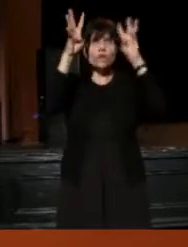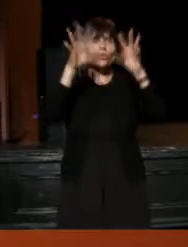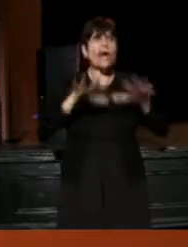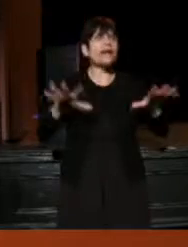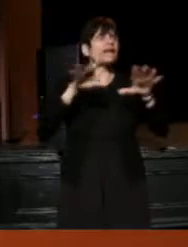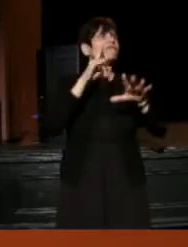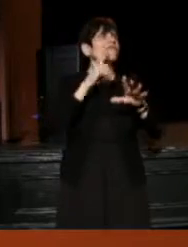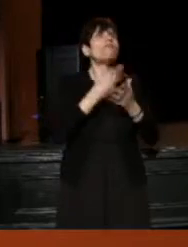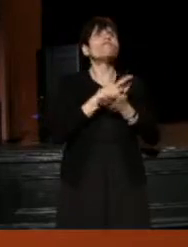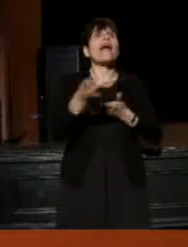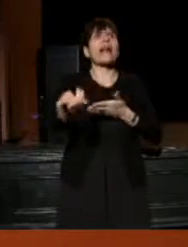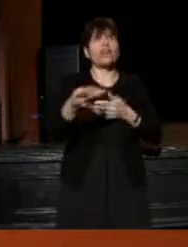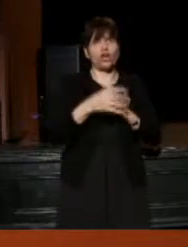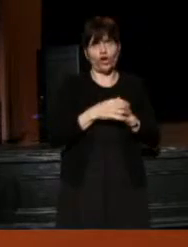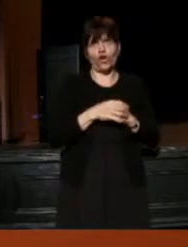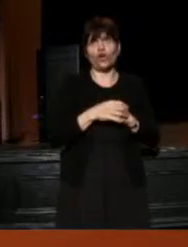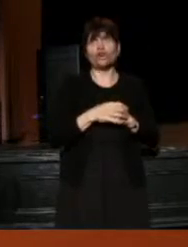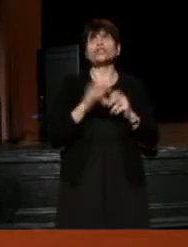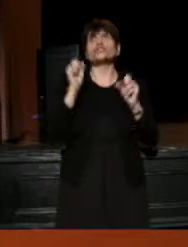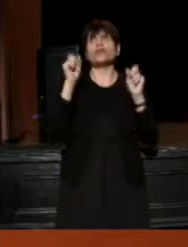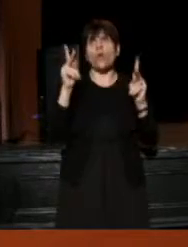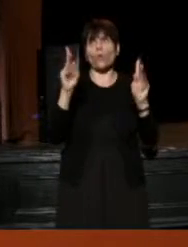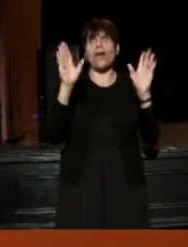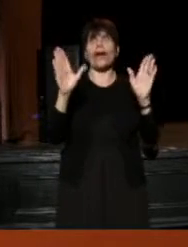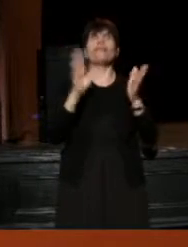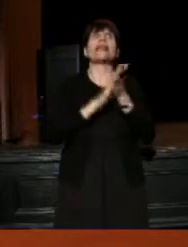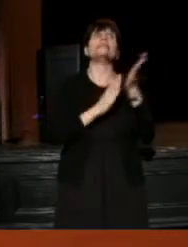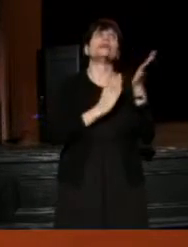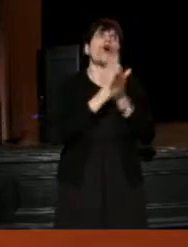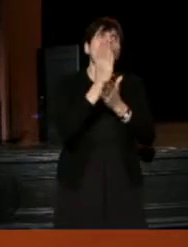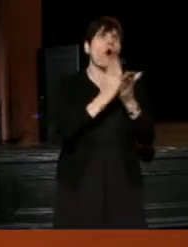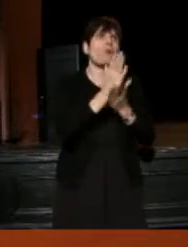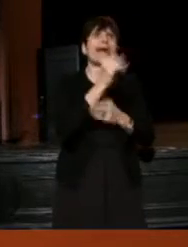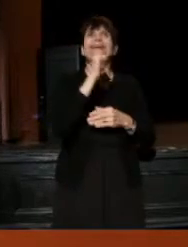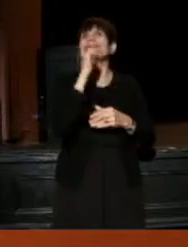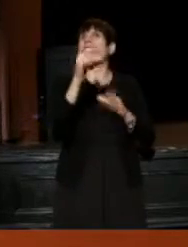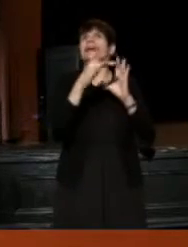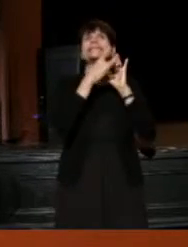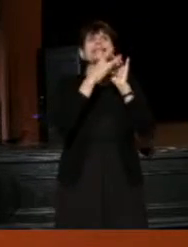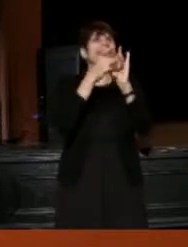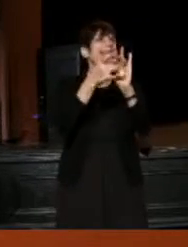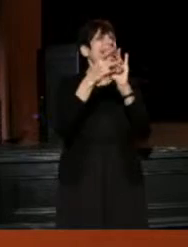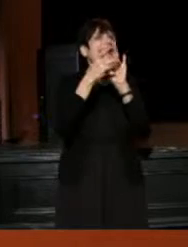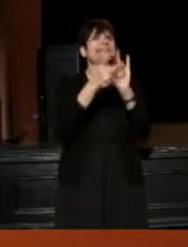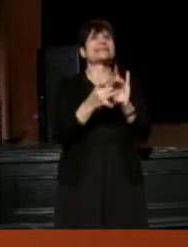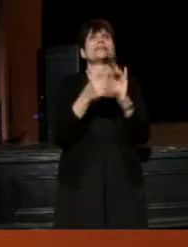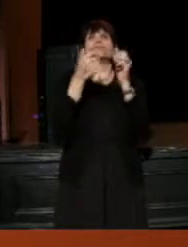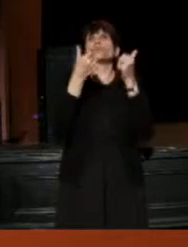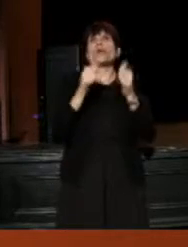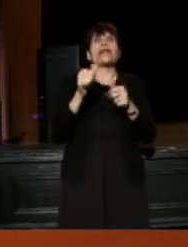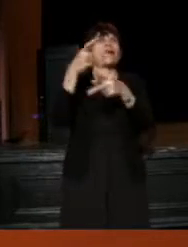for failure to be OK, for that to be alright for not to be connected to any kind of product,